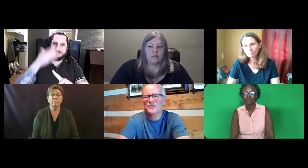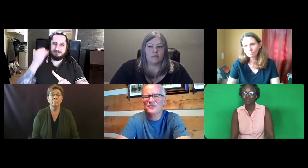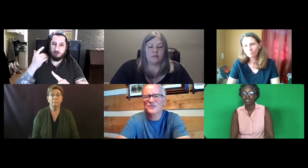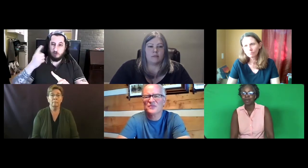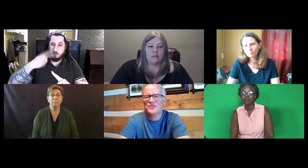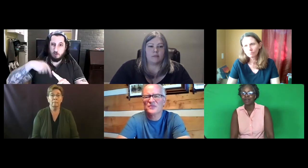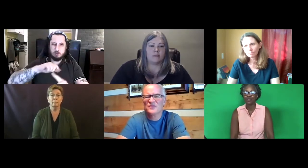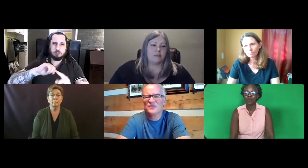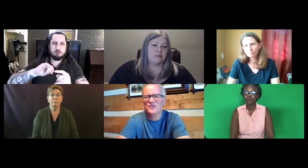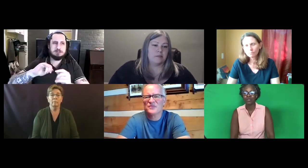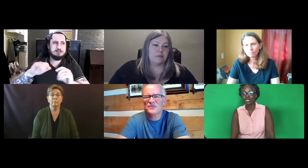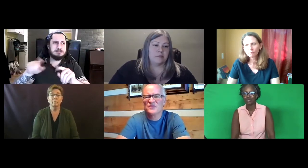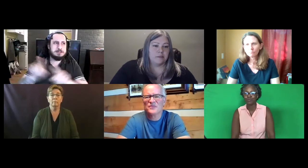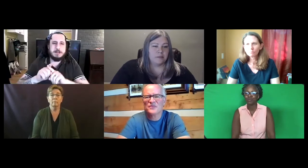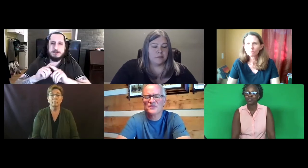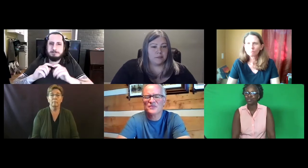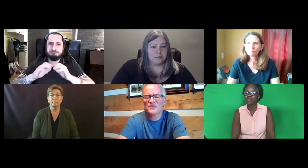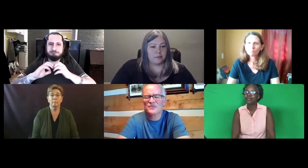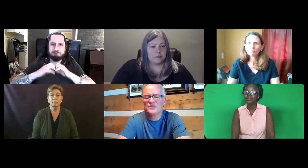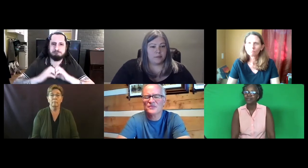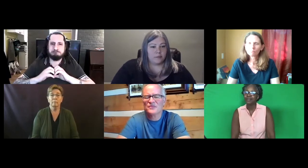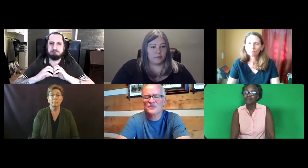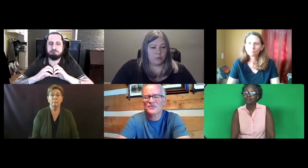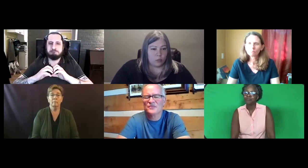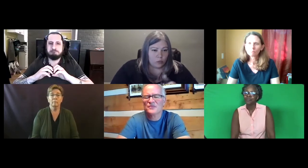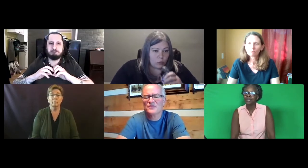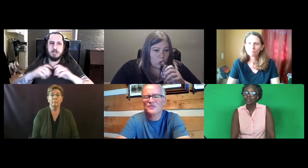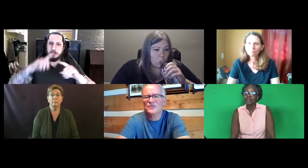interpreters, and about evaluating whether or not an interpreter is good.